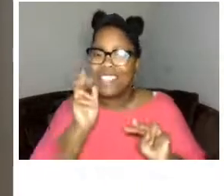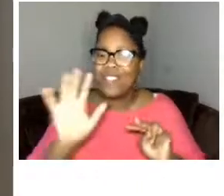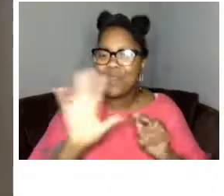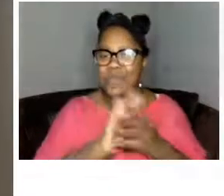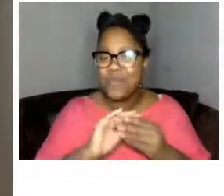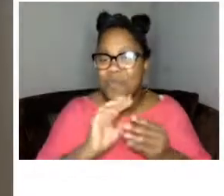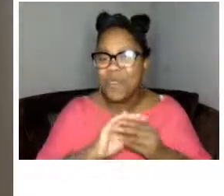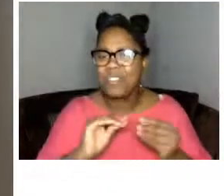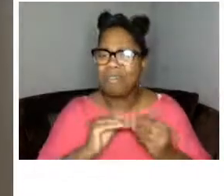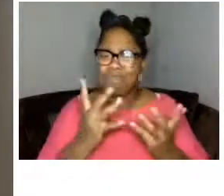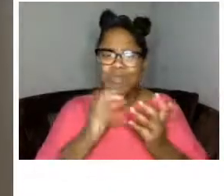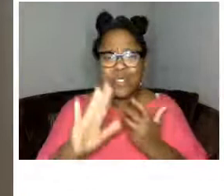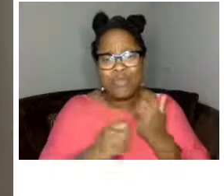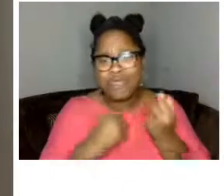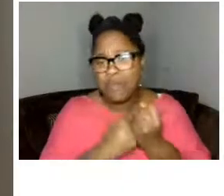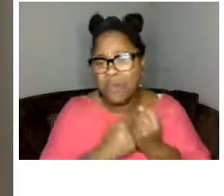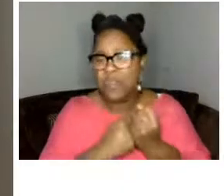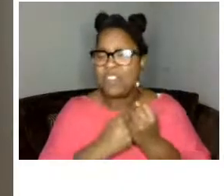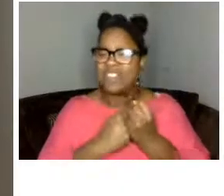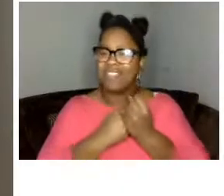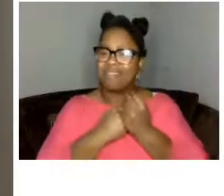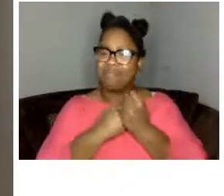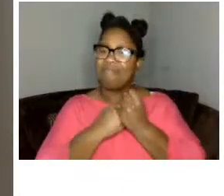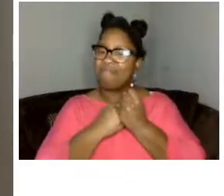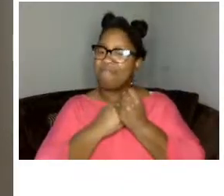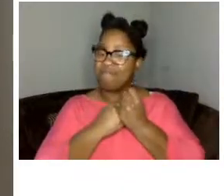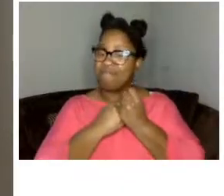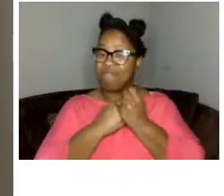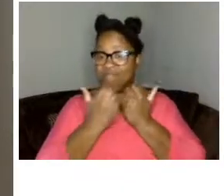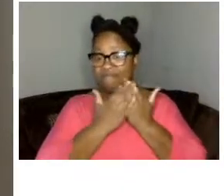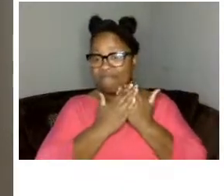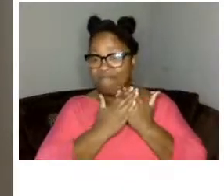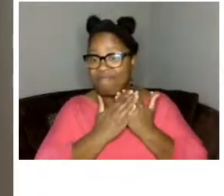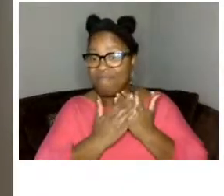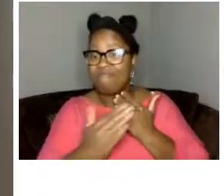support and um going forward we we know that